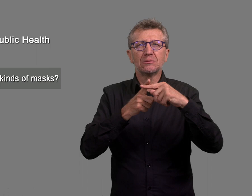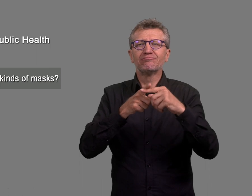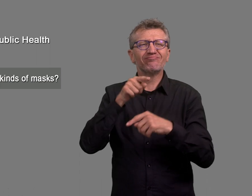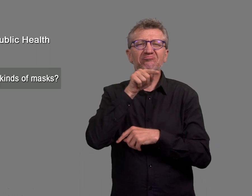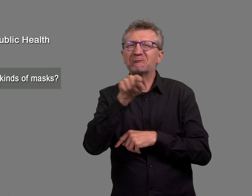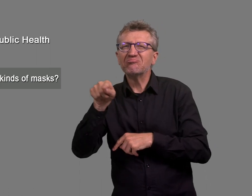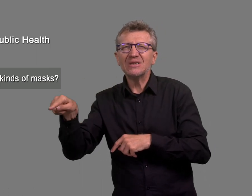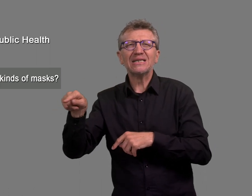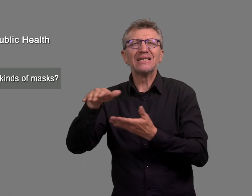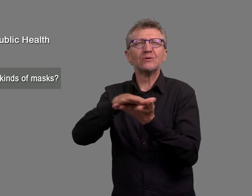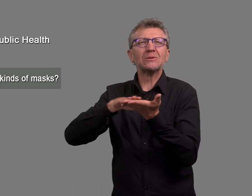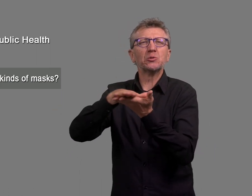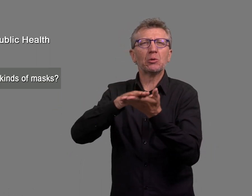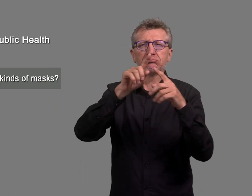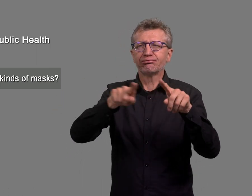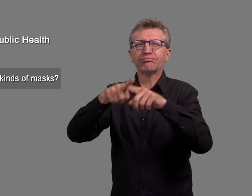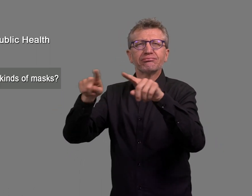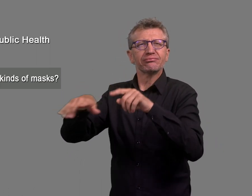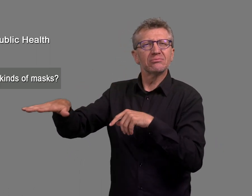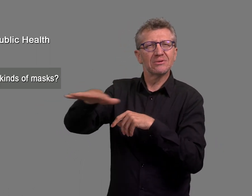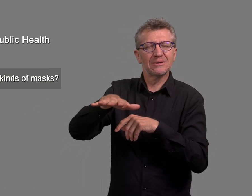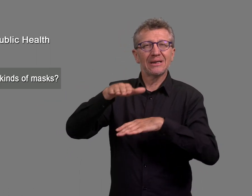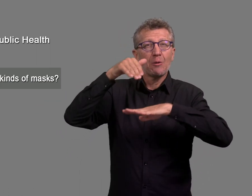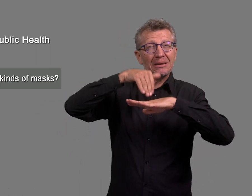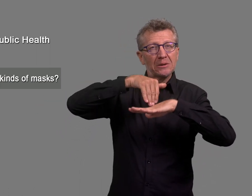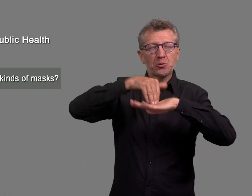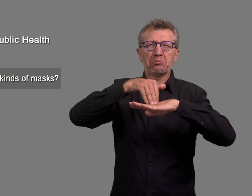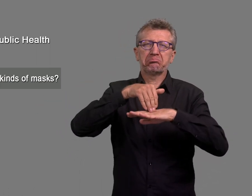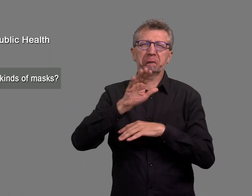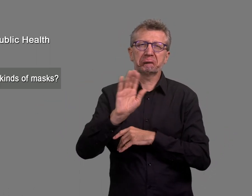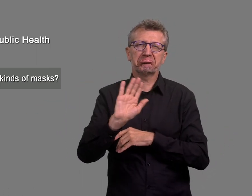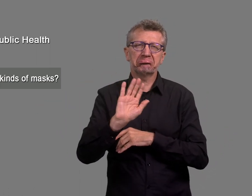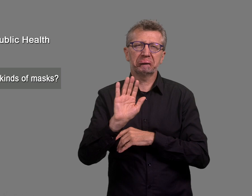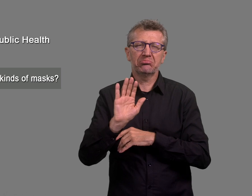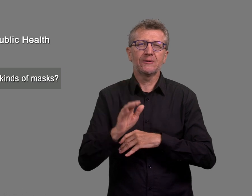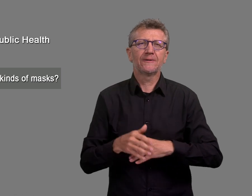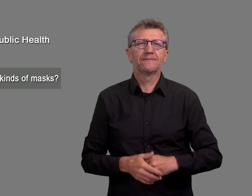For this reason such masks are not recommended without reservations.